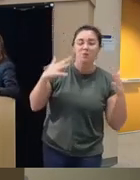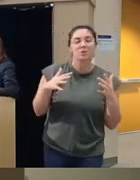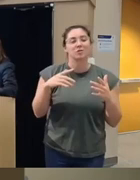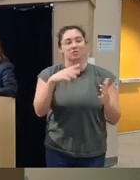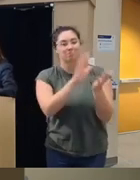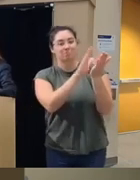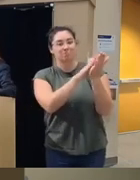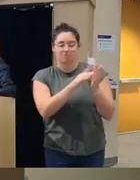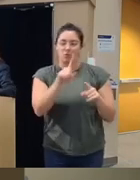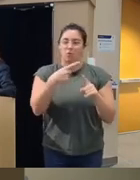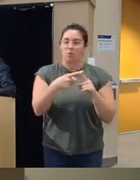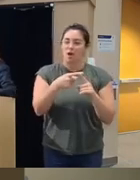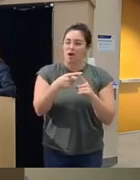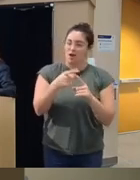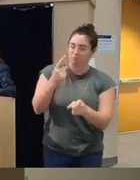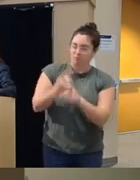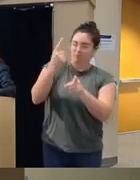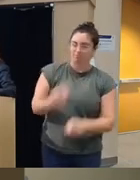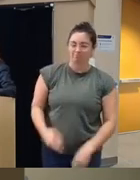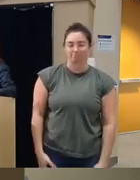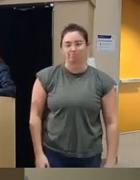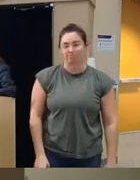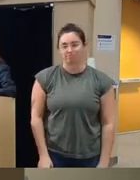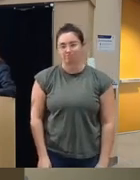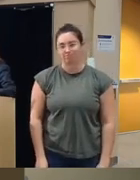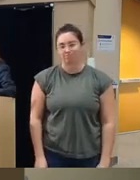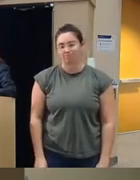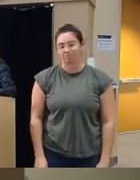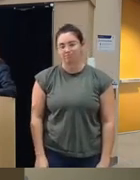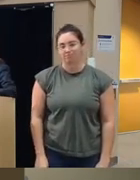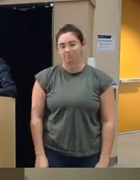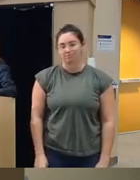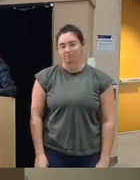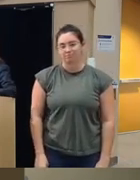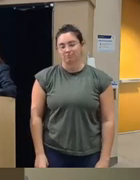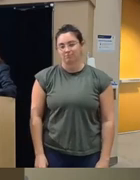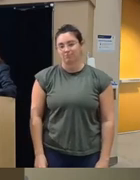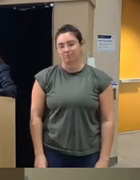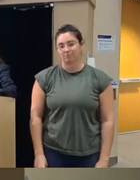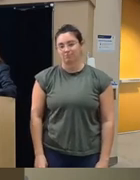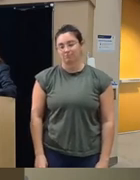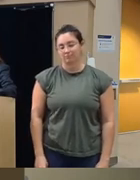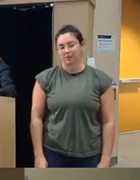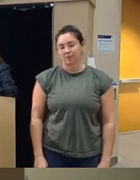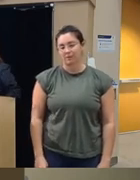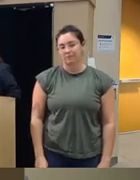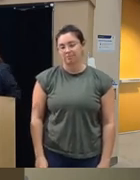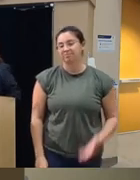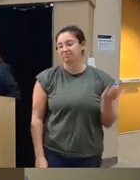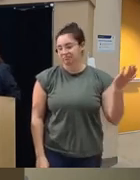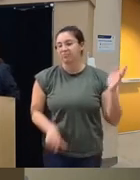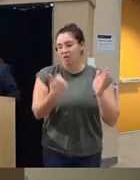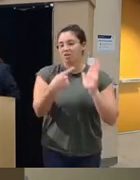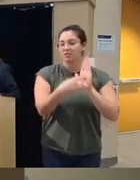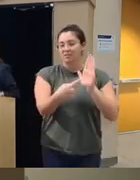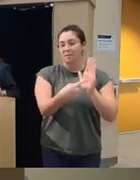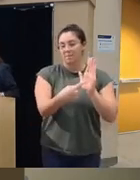right and there's another example of some of these